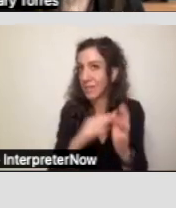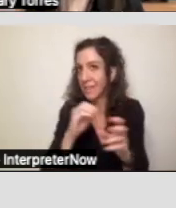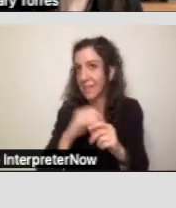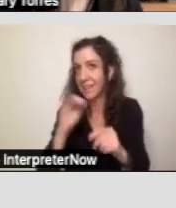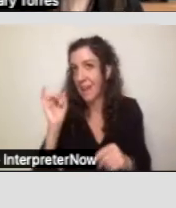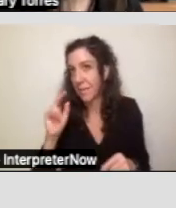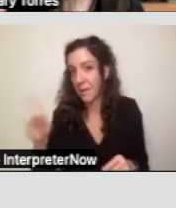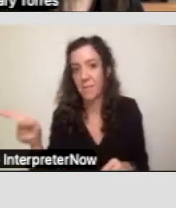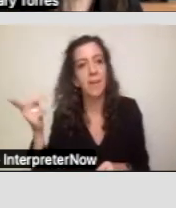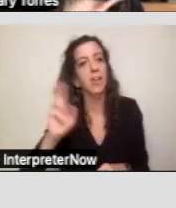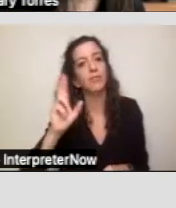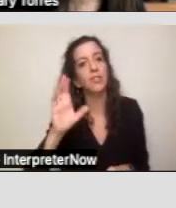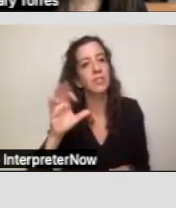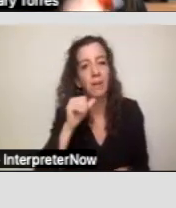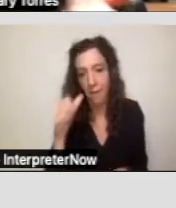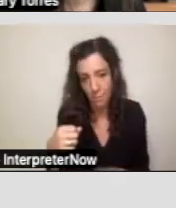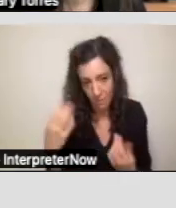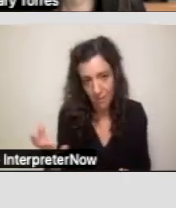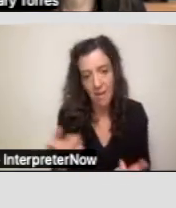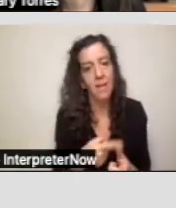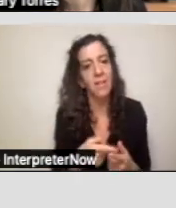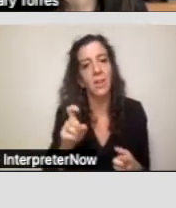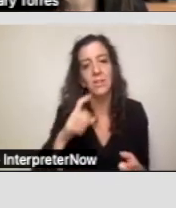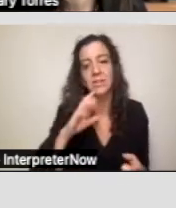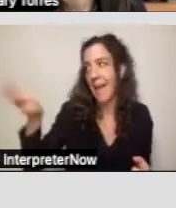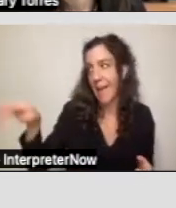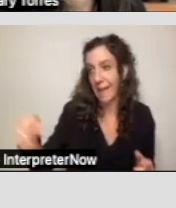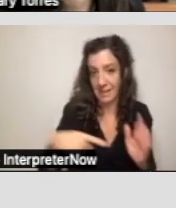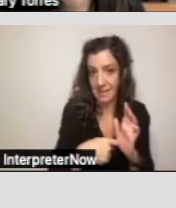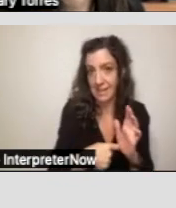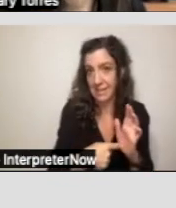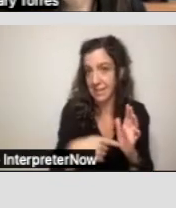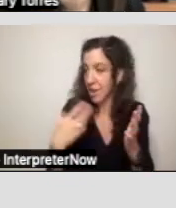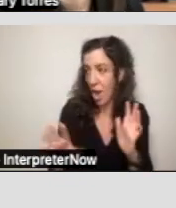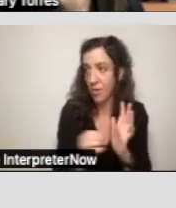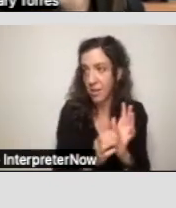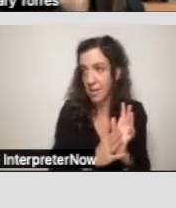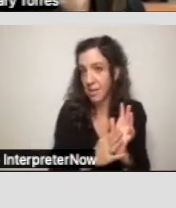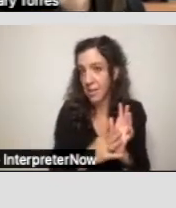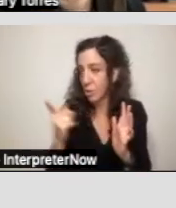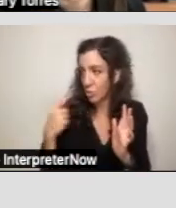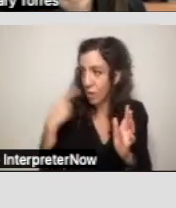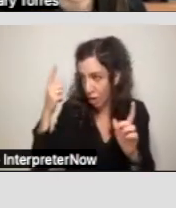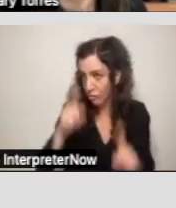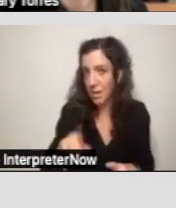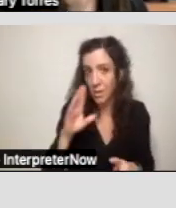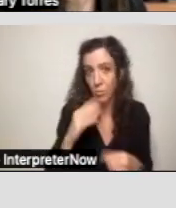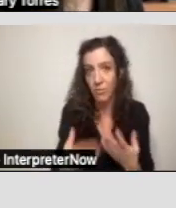does not provide it, then you need to go hey, it's written in the IPP, you agreed to provide it, so the regional center must provide it.